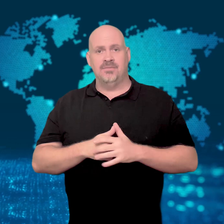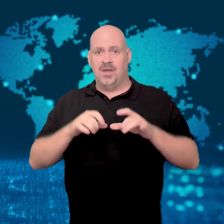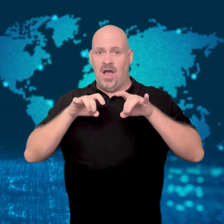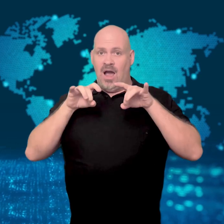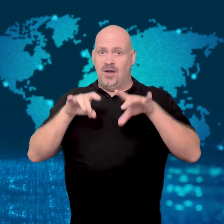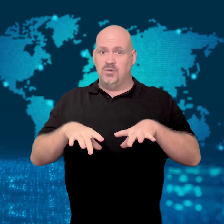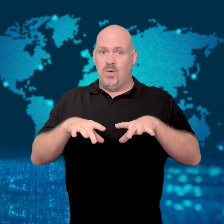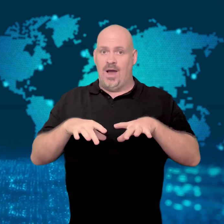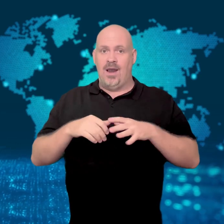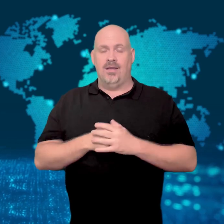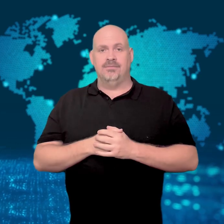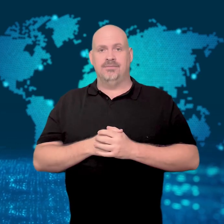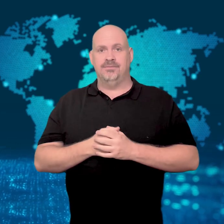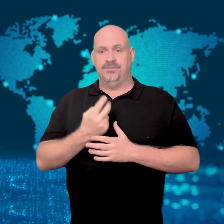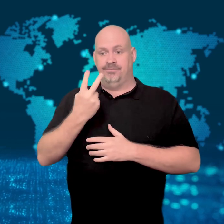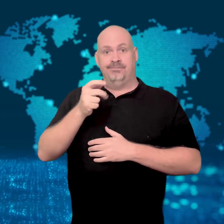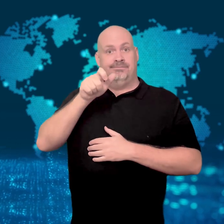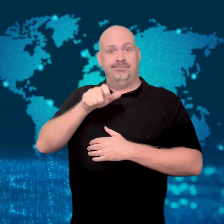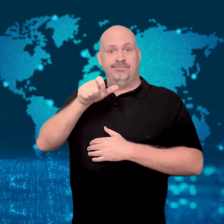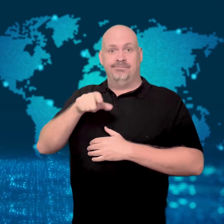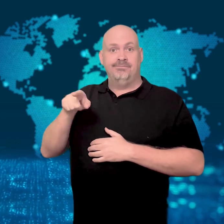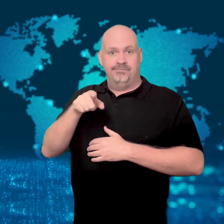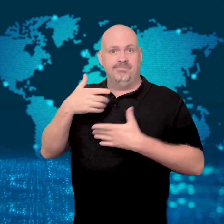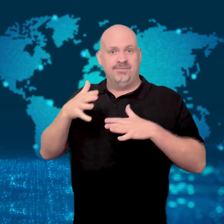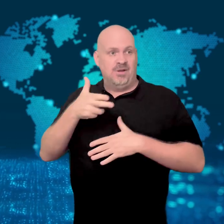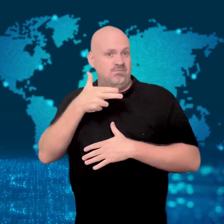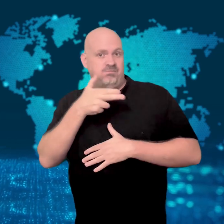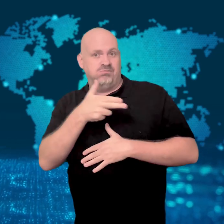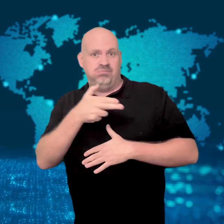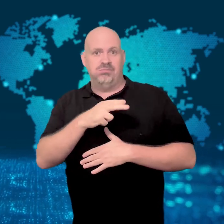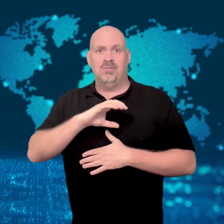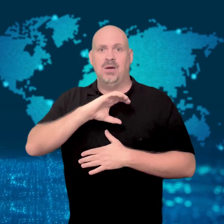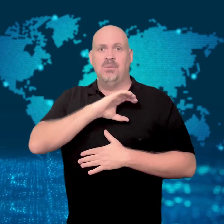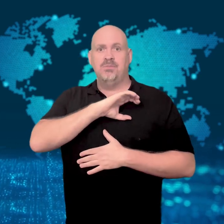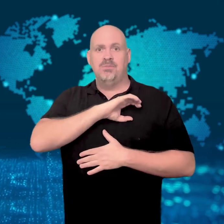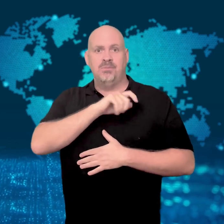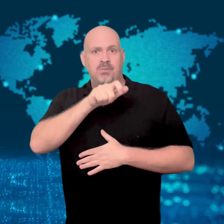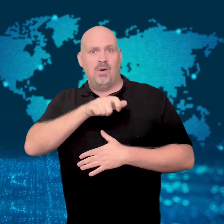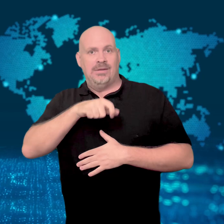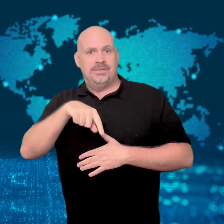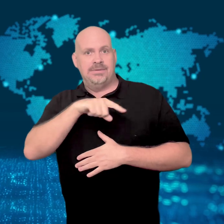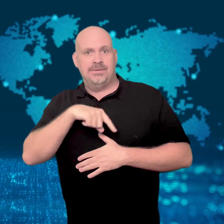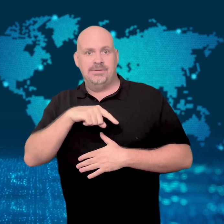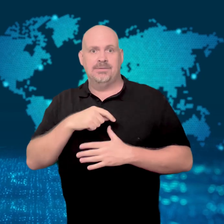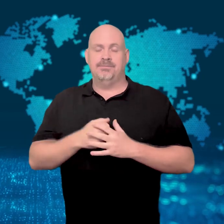Couple shoots police